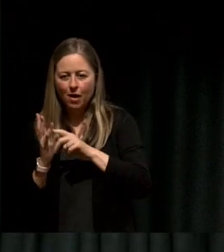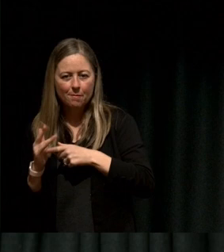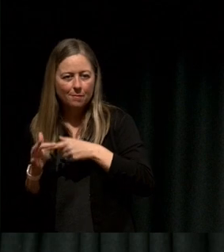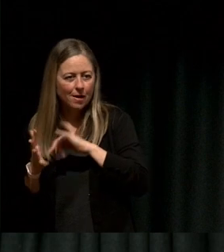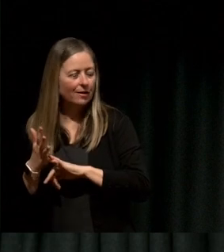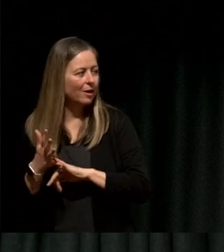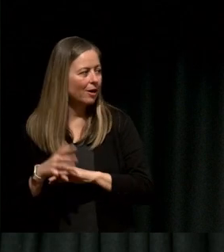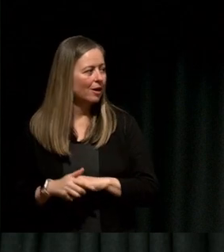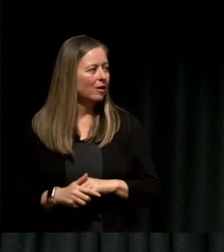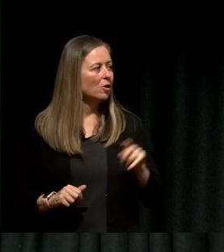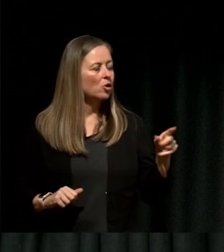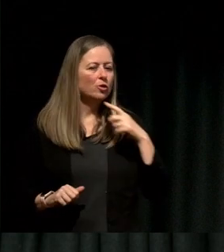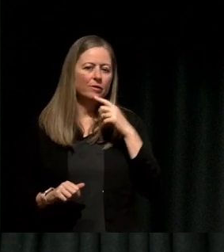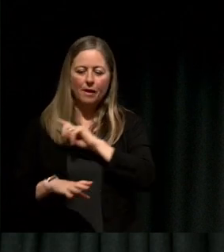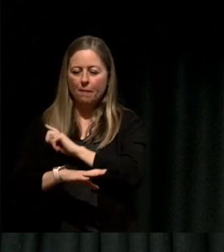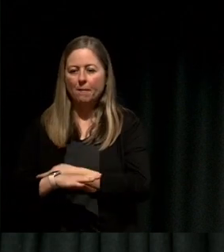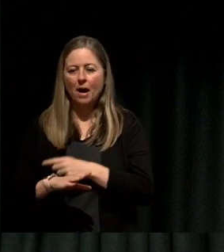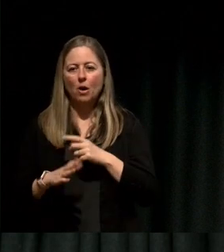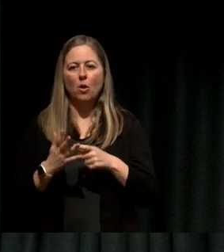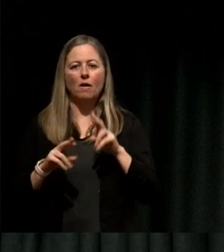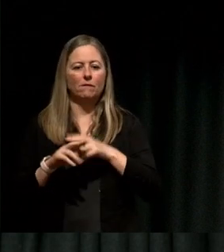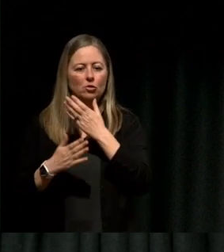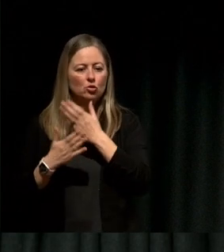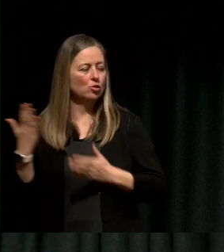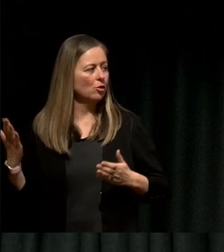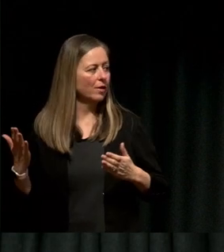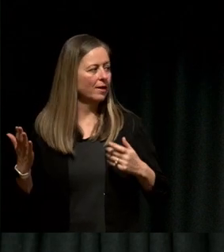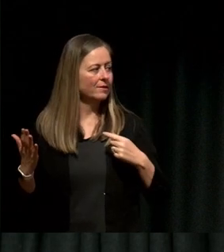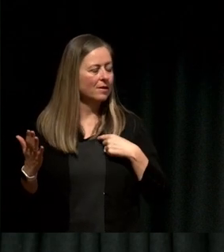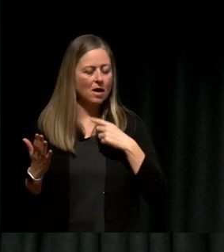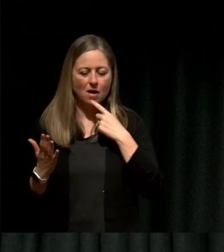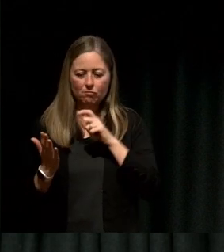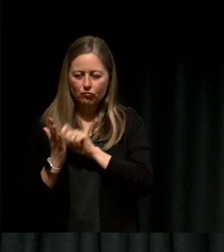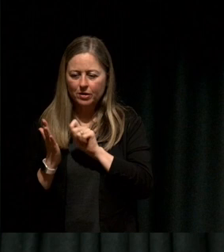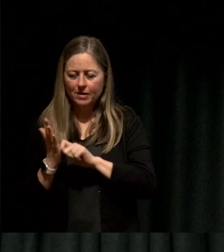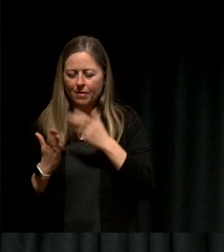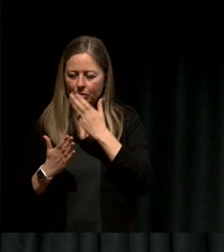before was the power of stories, and I wrote to myself here the stories we tell ourselves are the stories we become.